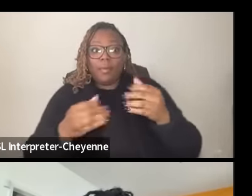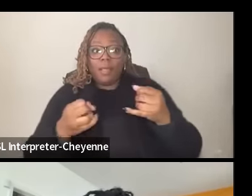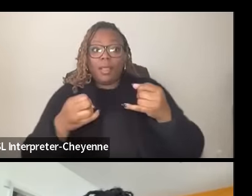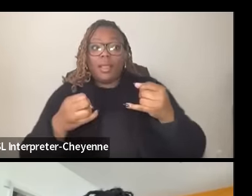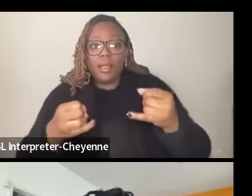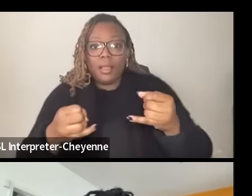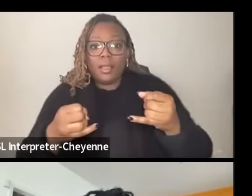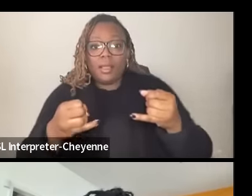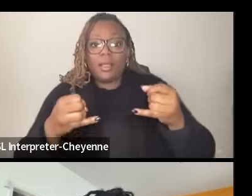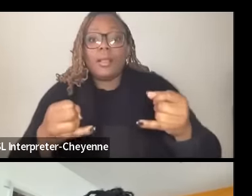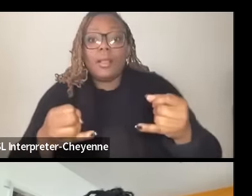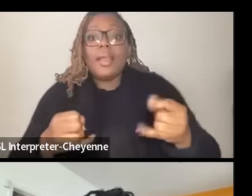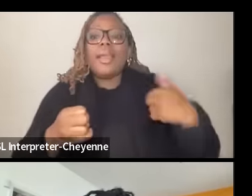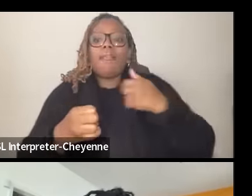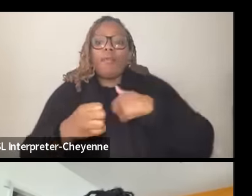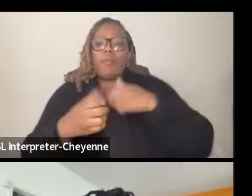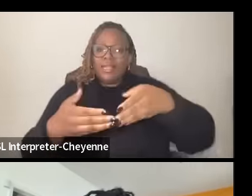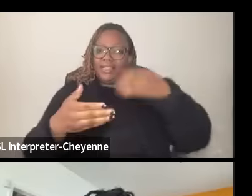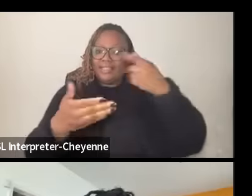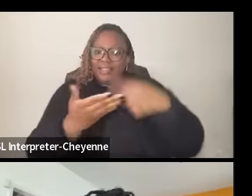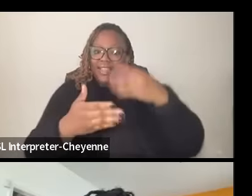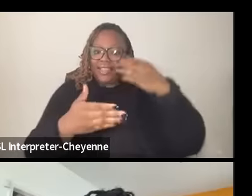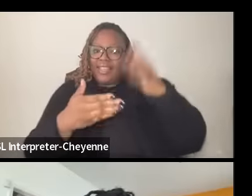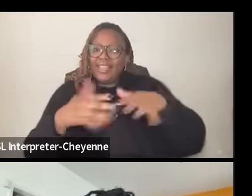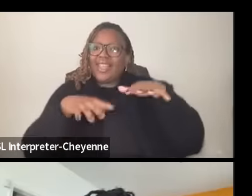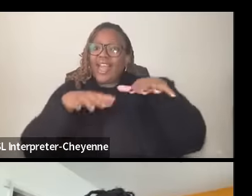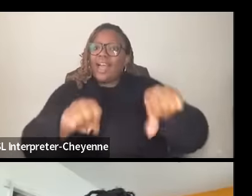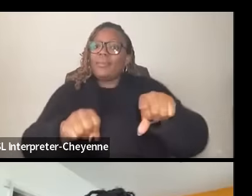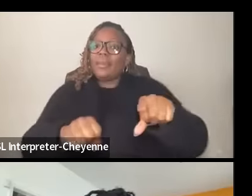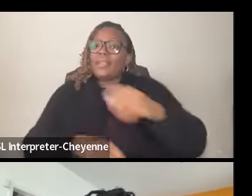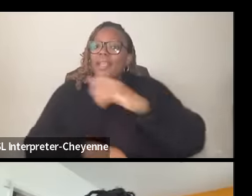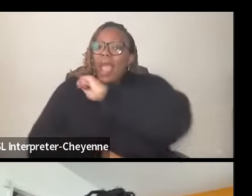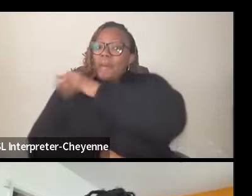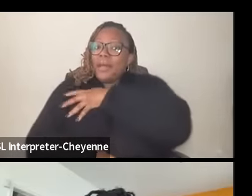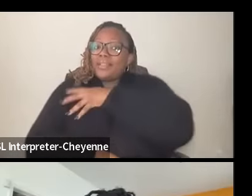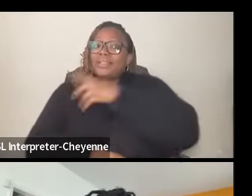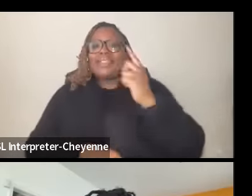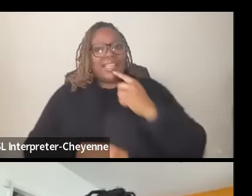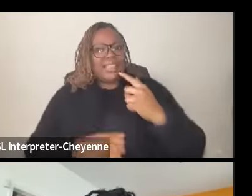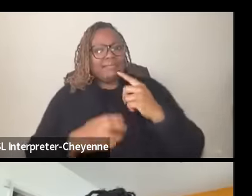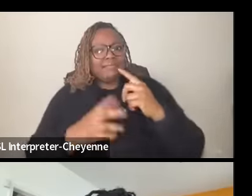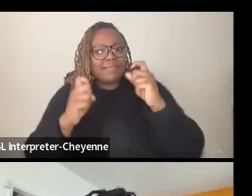occupation well in Palestine you know that's a complicated question now because uh you know how